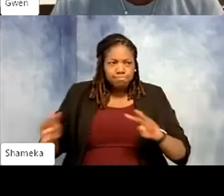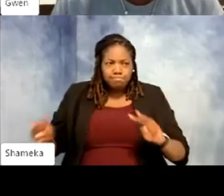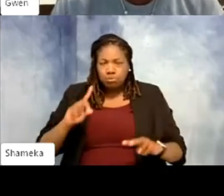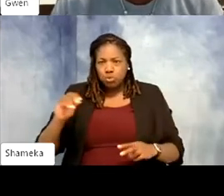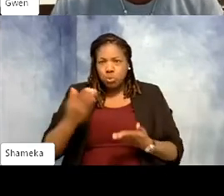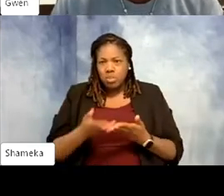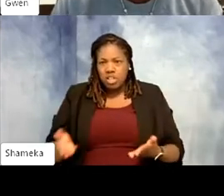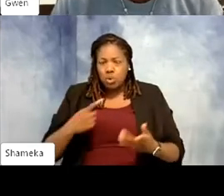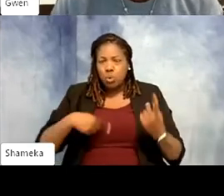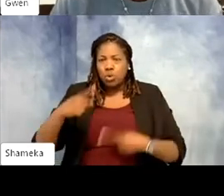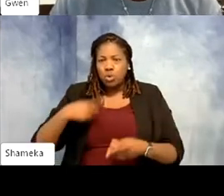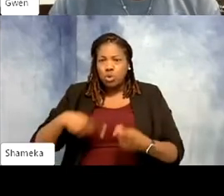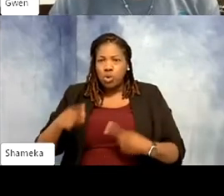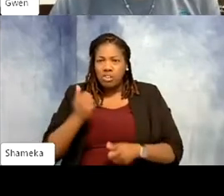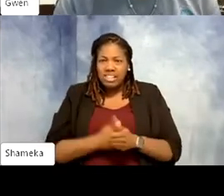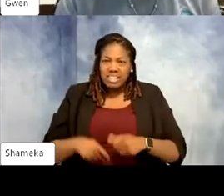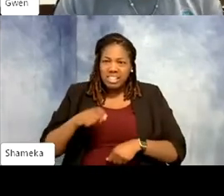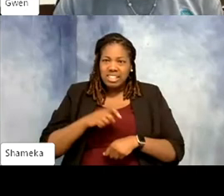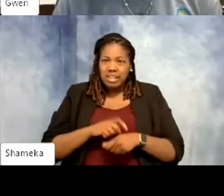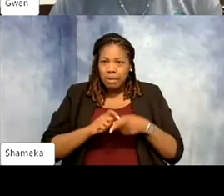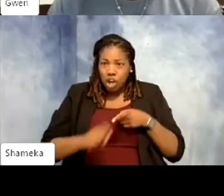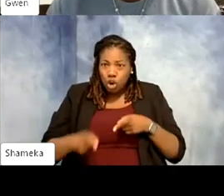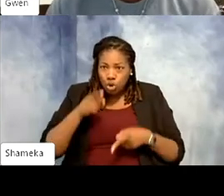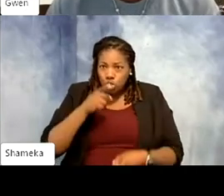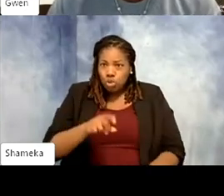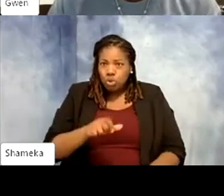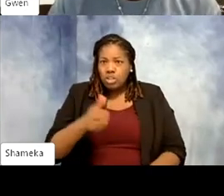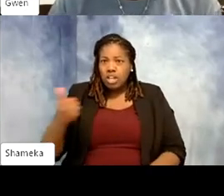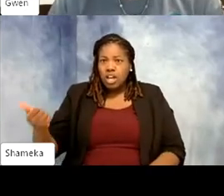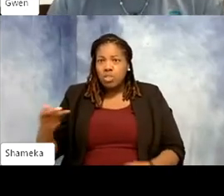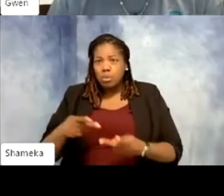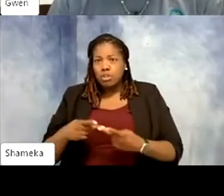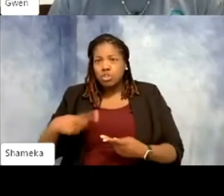tours, and every time I've called you or any other unit, you guys would just "yes we'll do it."